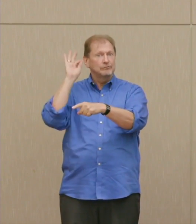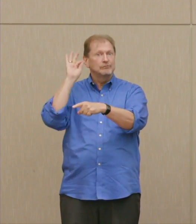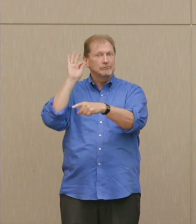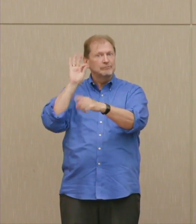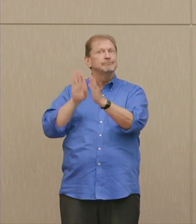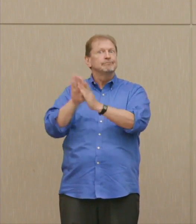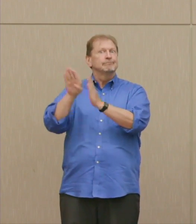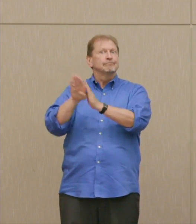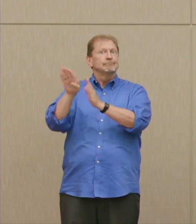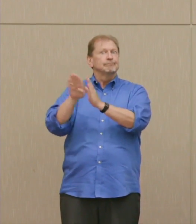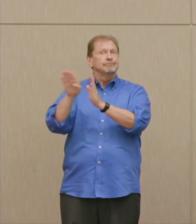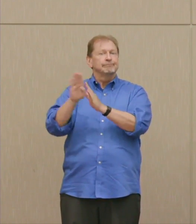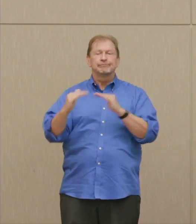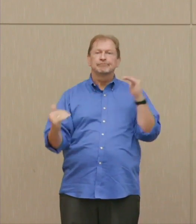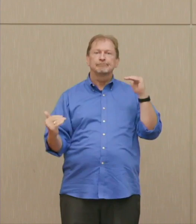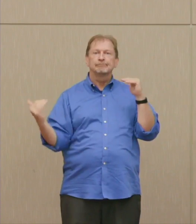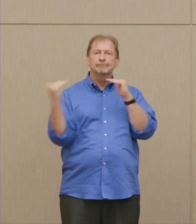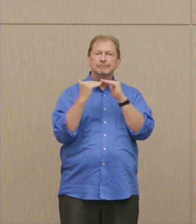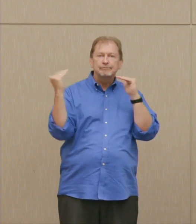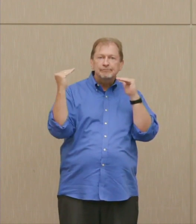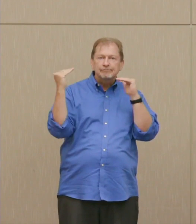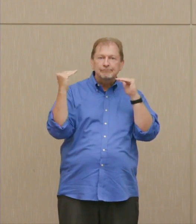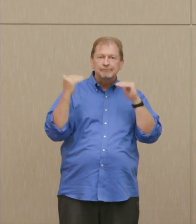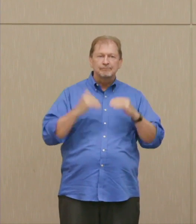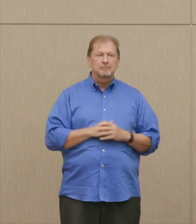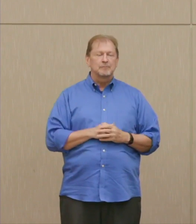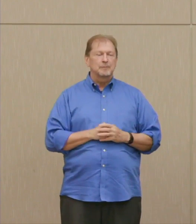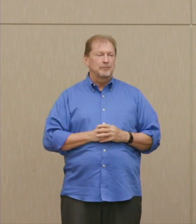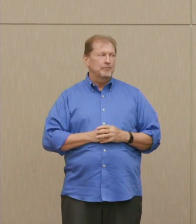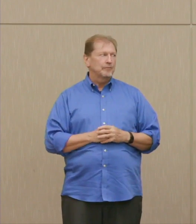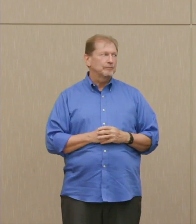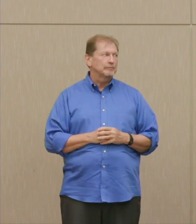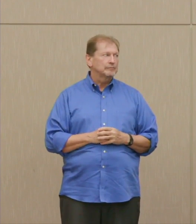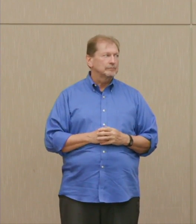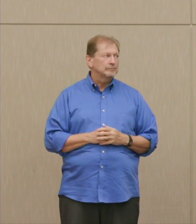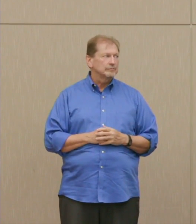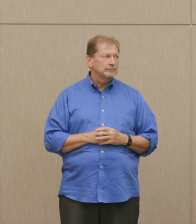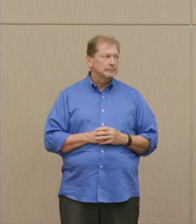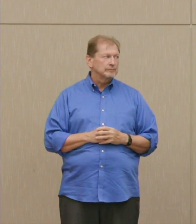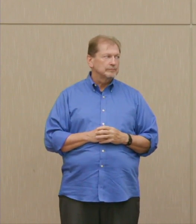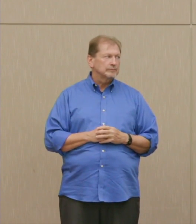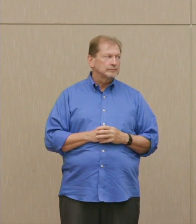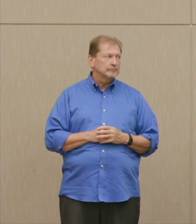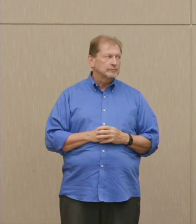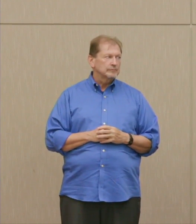Dr. Ellsberg: They had hardly any for the next couple of years, but from then on, NATO